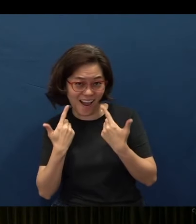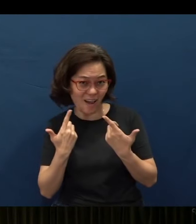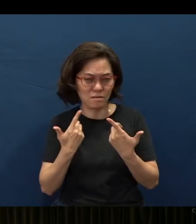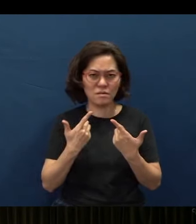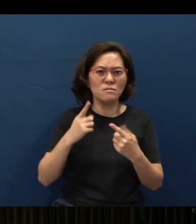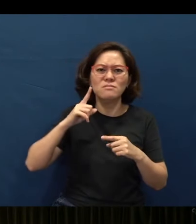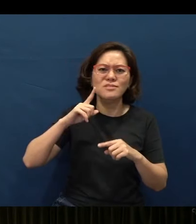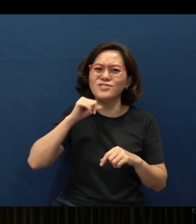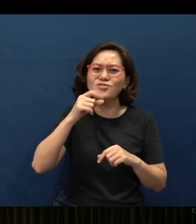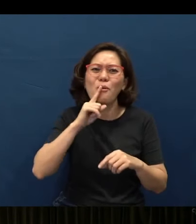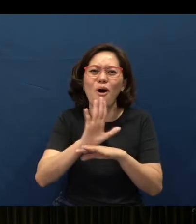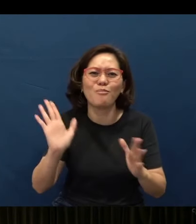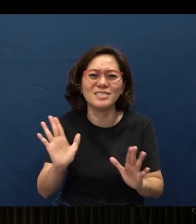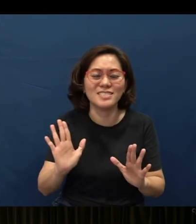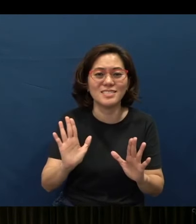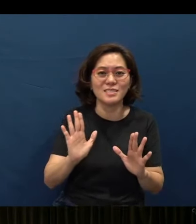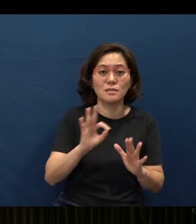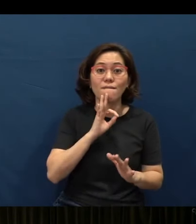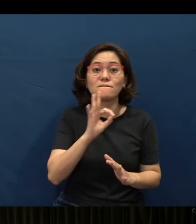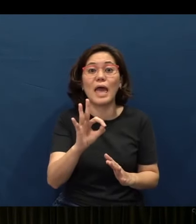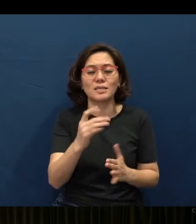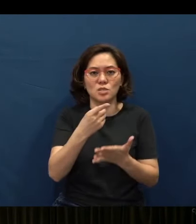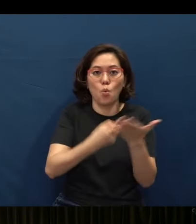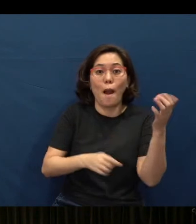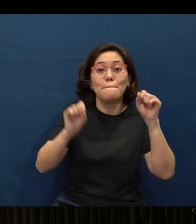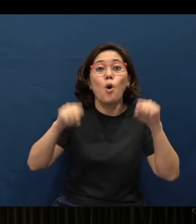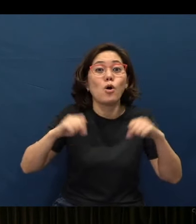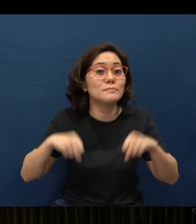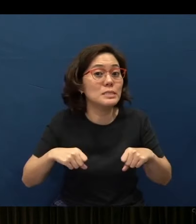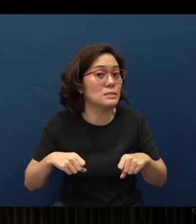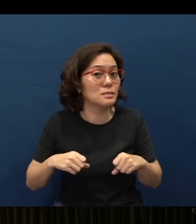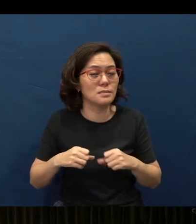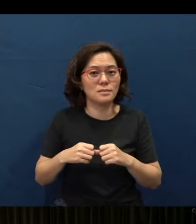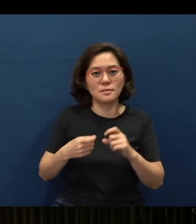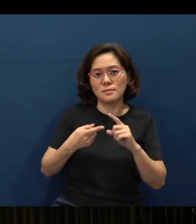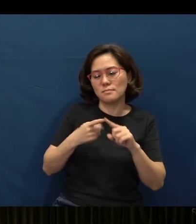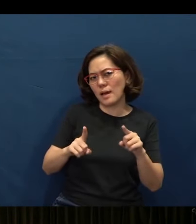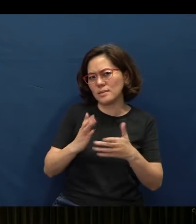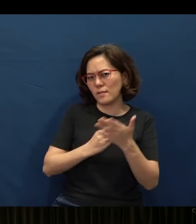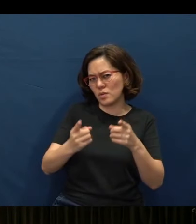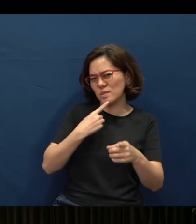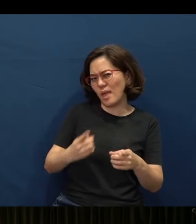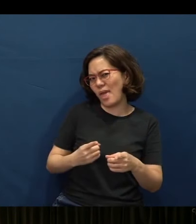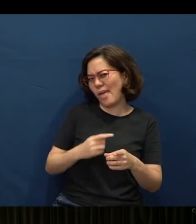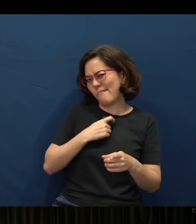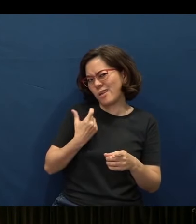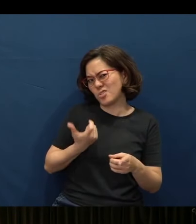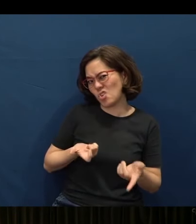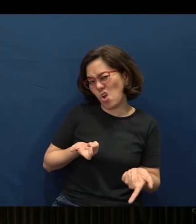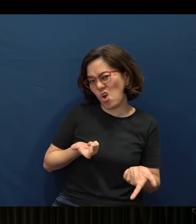It just tells you the facts of what is possible, okay. But then some of you may be saying, “Pastor, then are you saying that